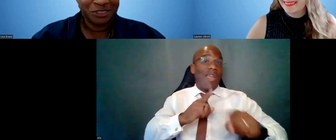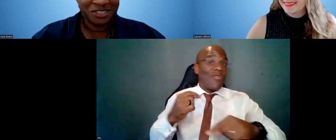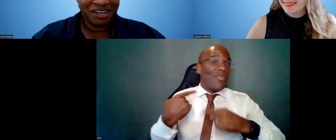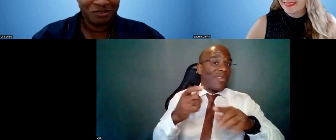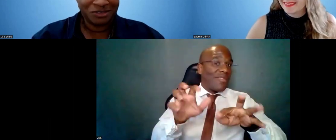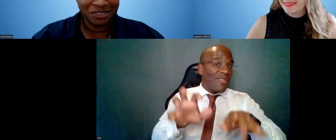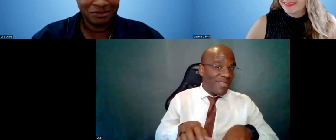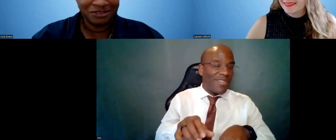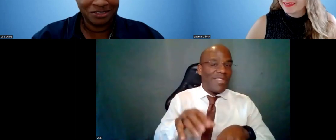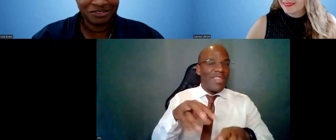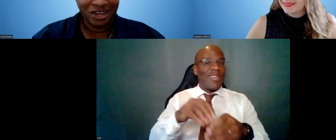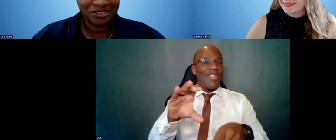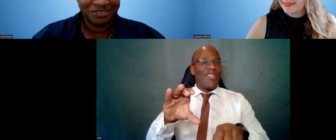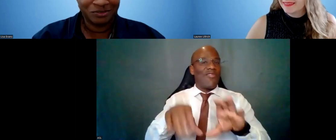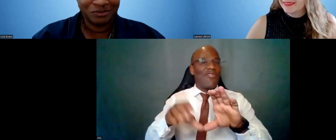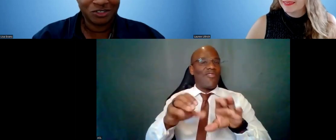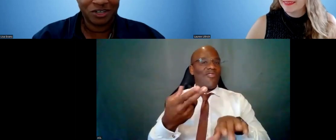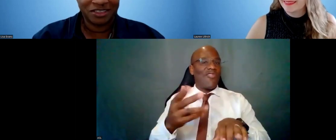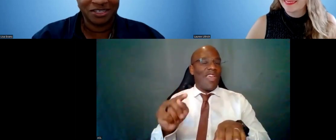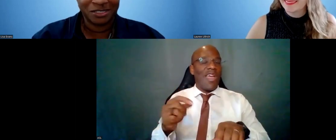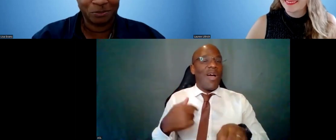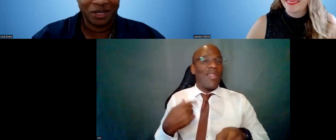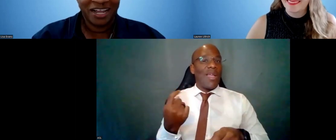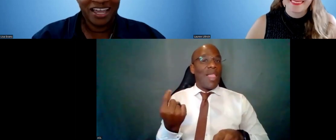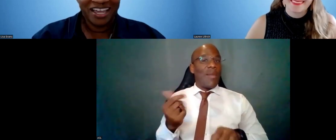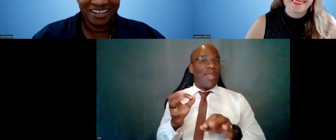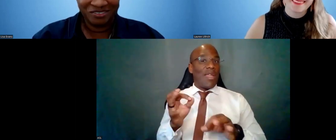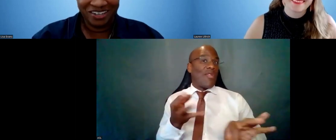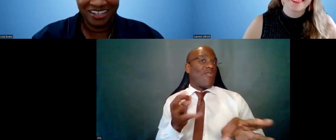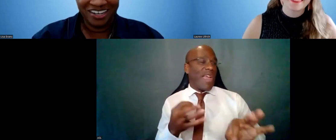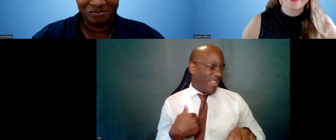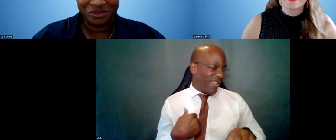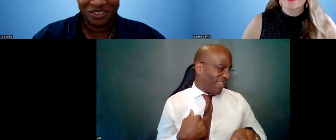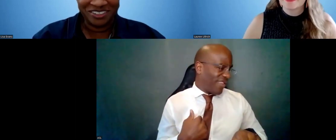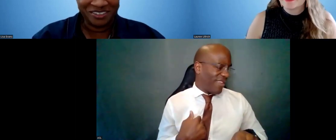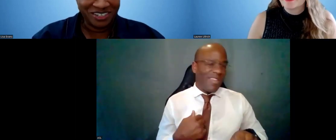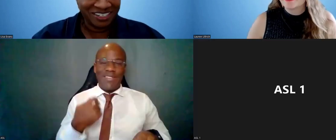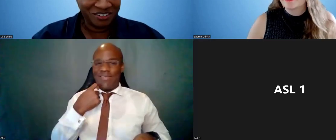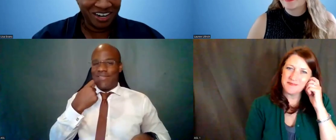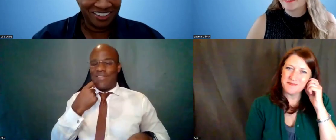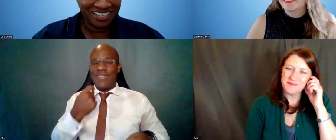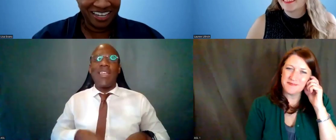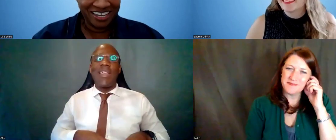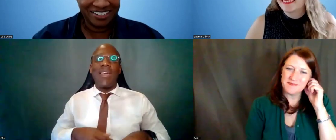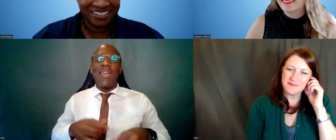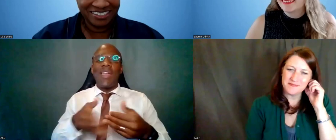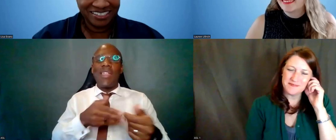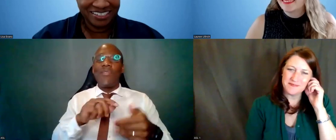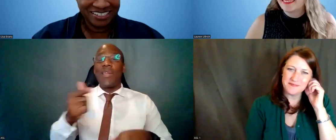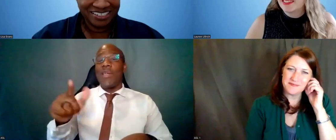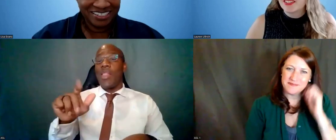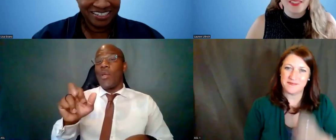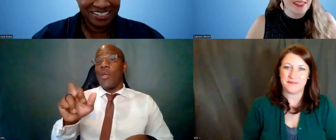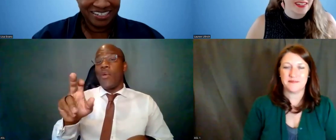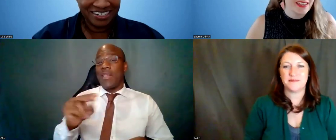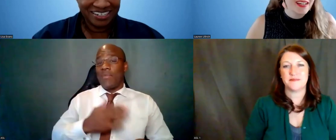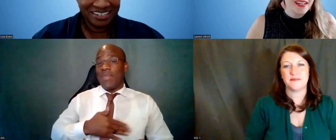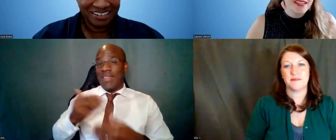which was how I was a little distracted when we started this. But anyway, Lauren, go right on ahead. Dr. Lauren Ullrich: Sure.